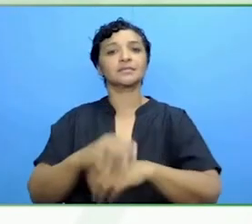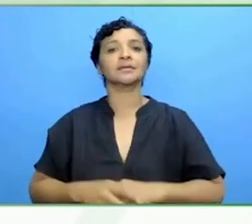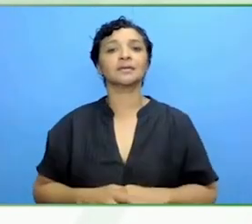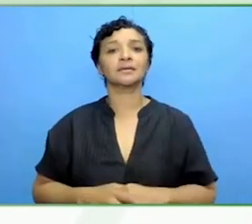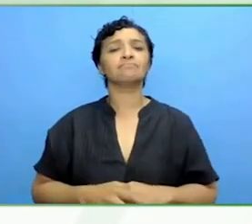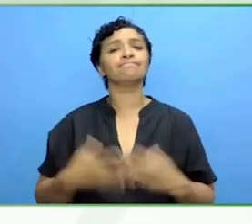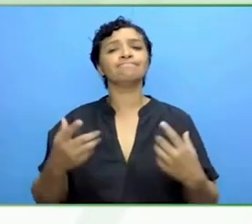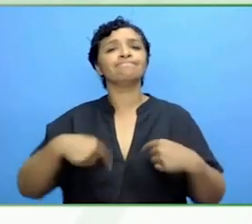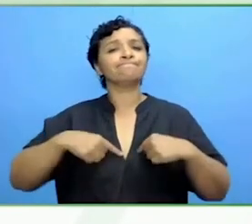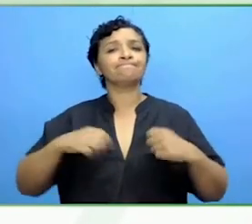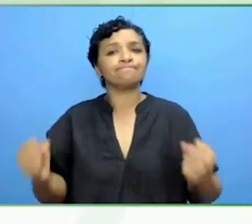What is our action plan?